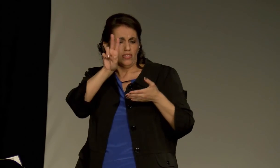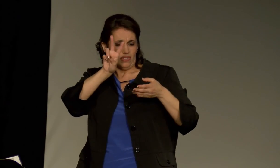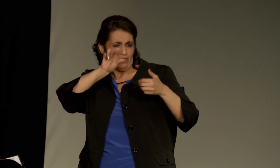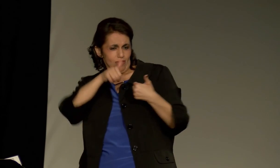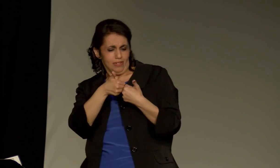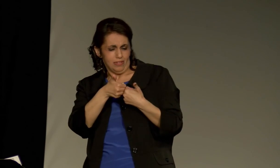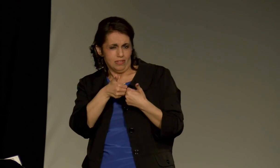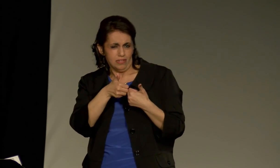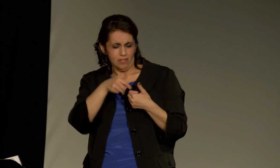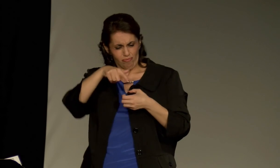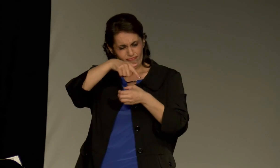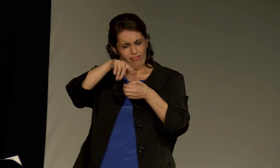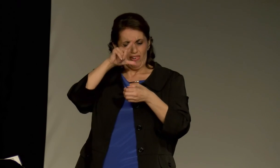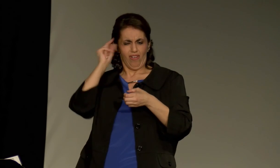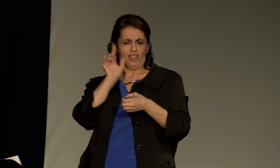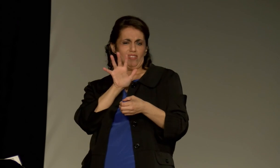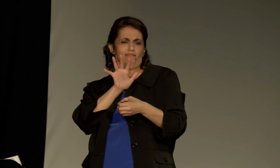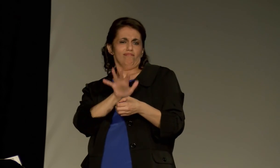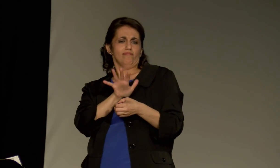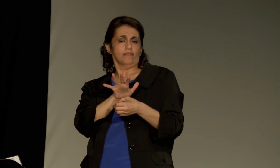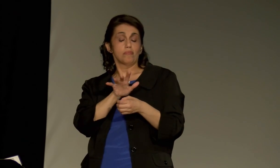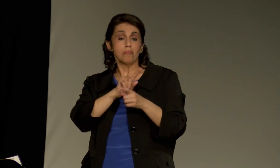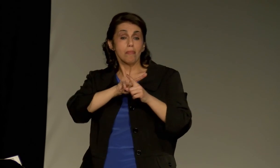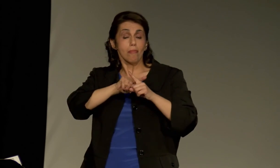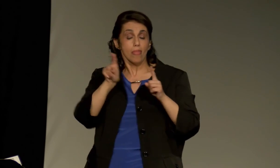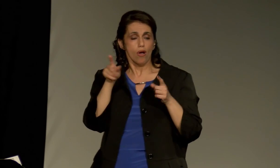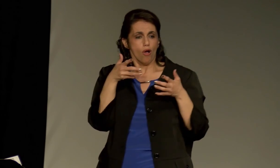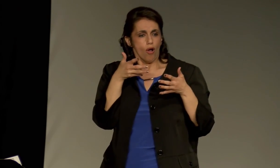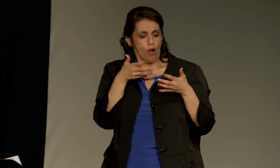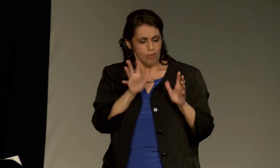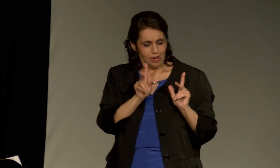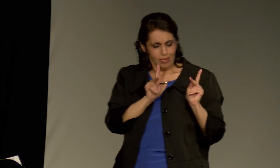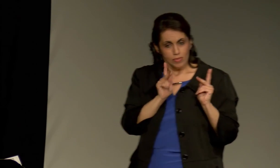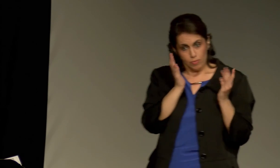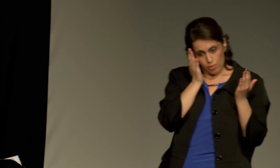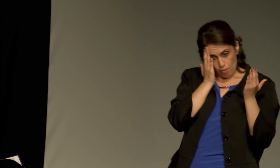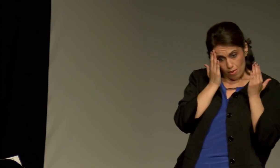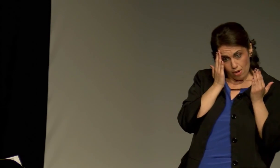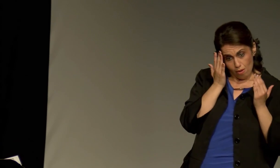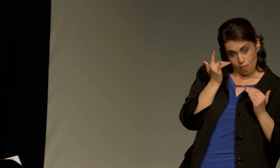It should have been a University problem, a University issue within the confines of